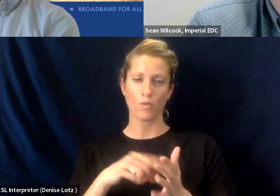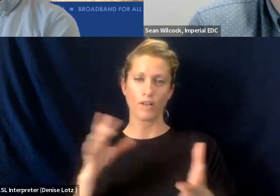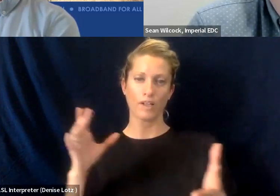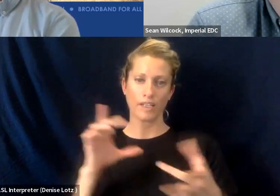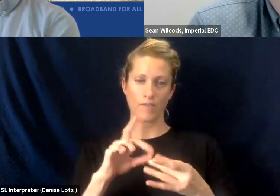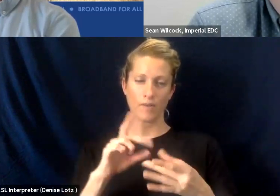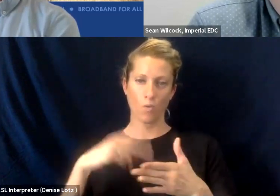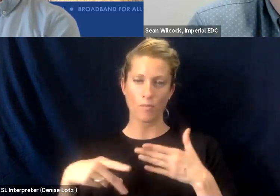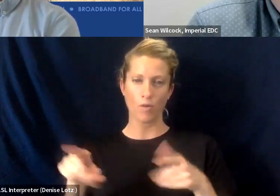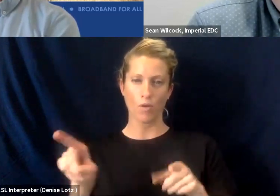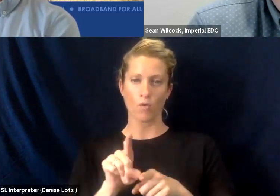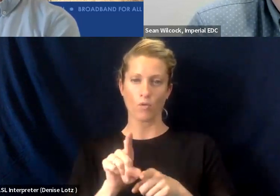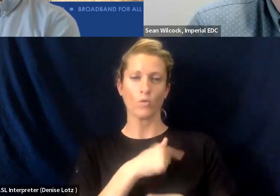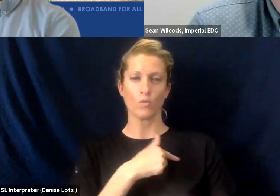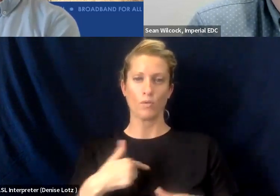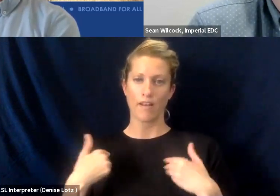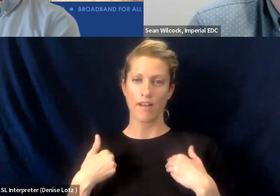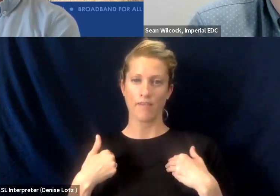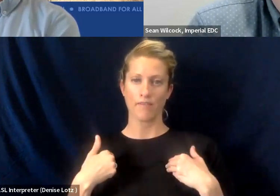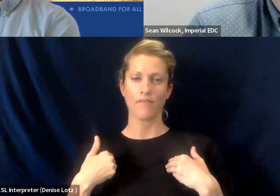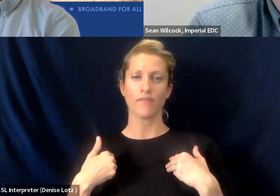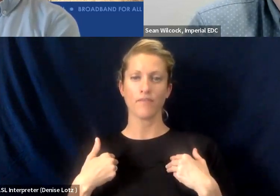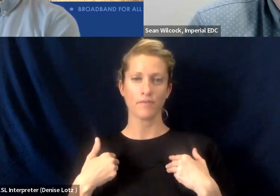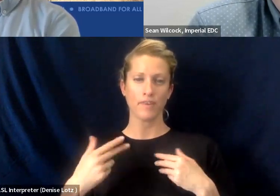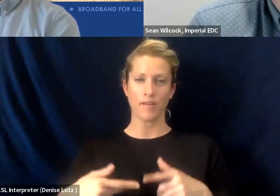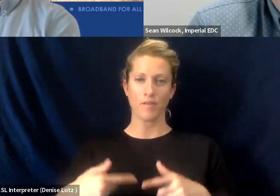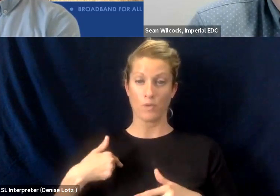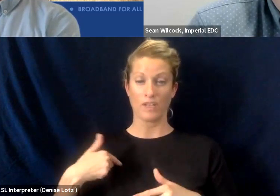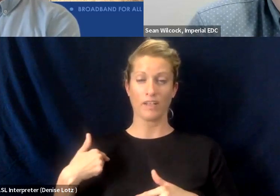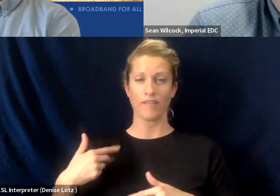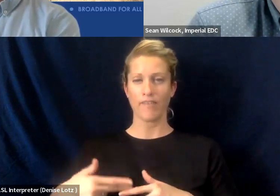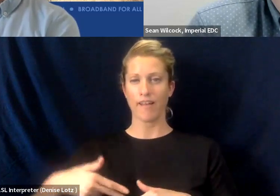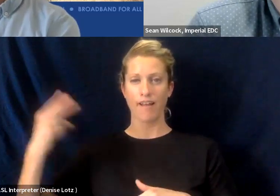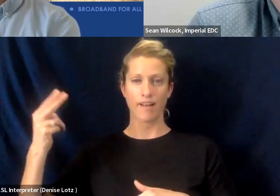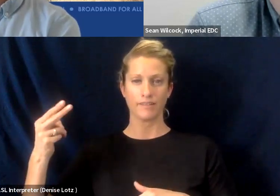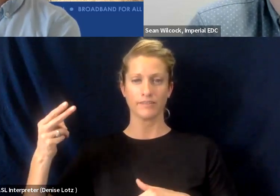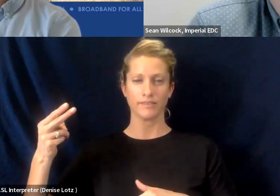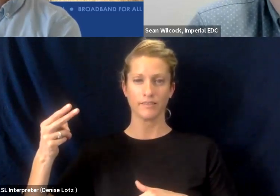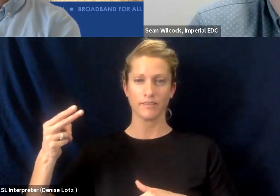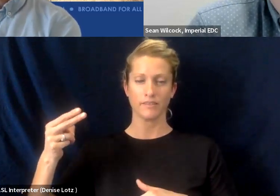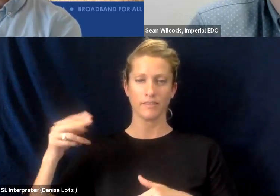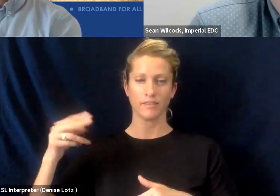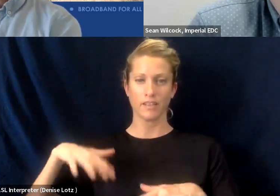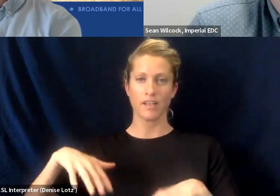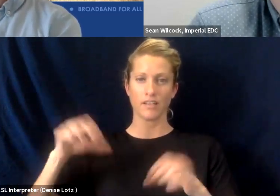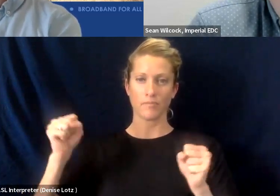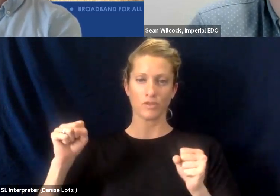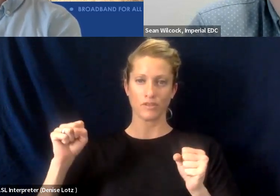We have the highest adoption rate in the state.